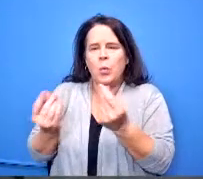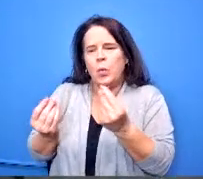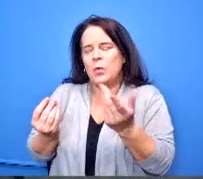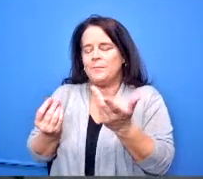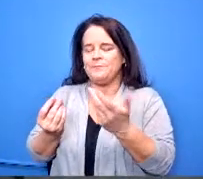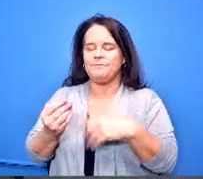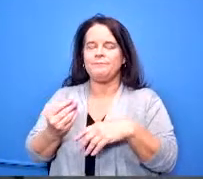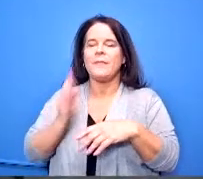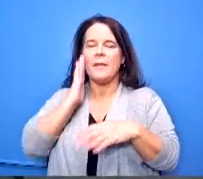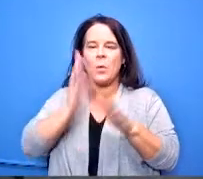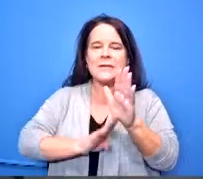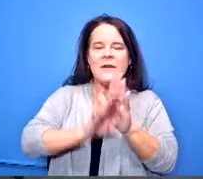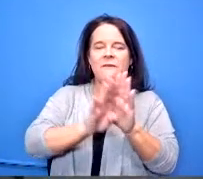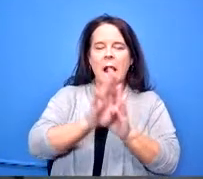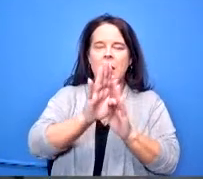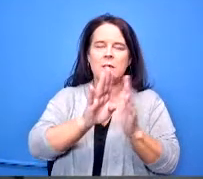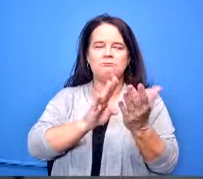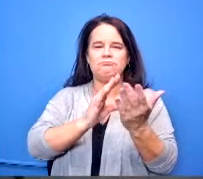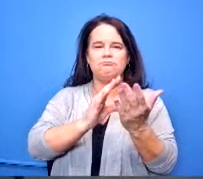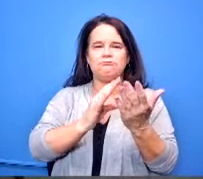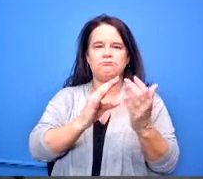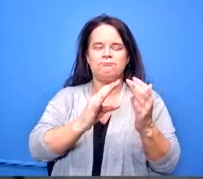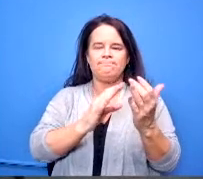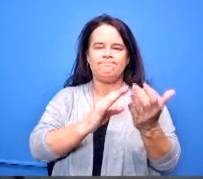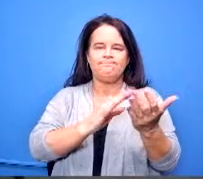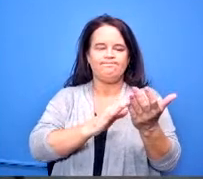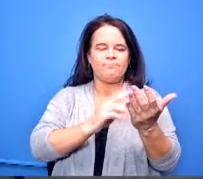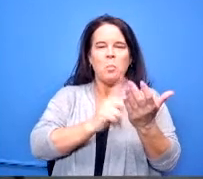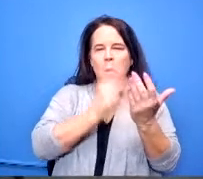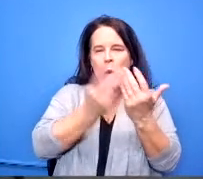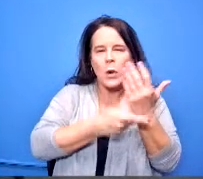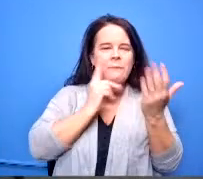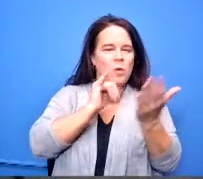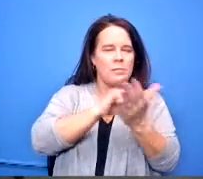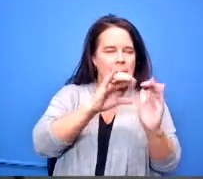developed and then that would be brought to the board for approval consequently allowing it to